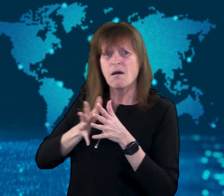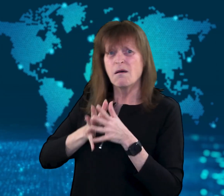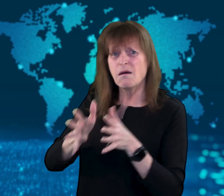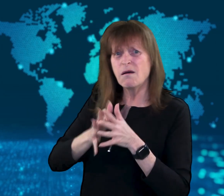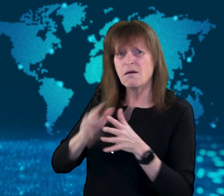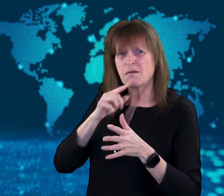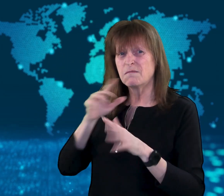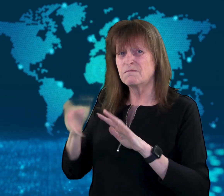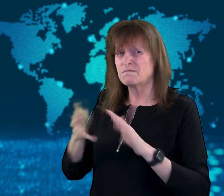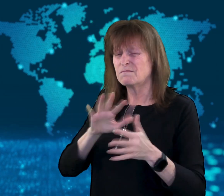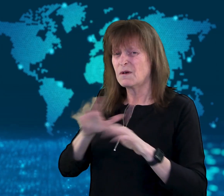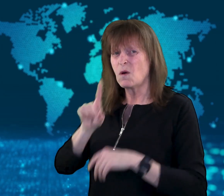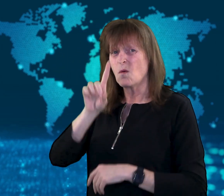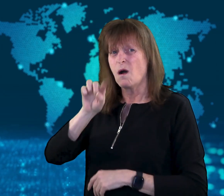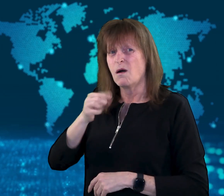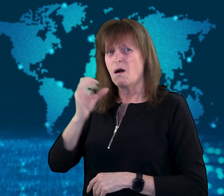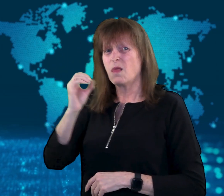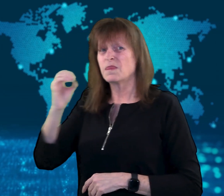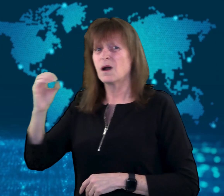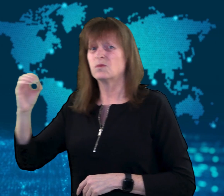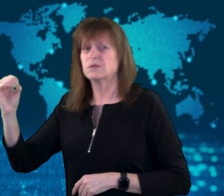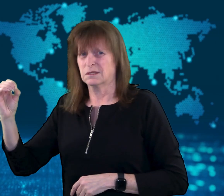as many as a thousand.